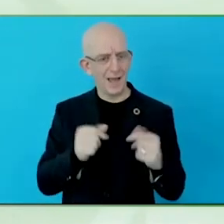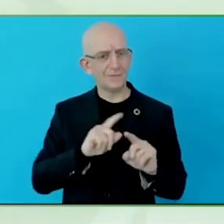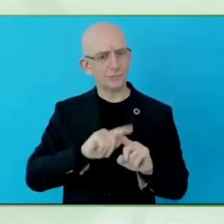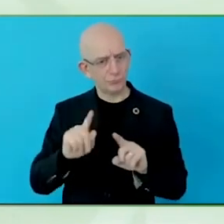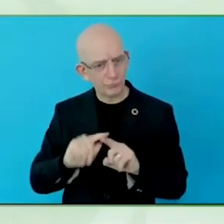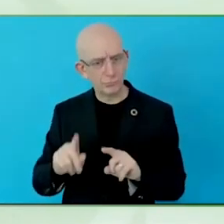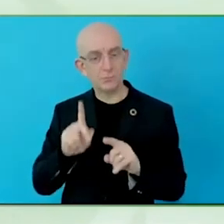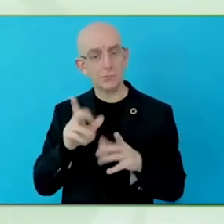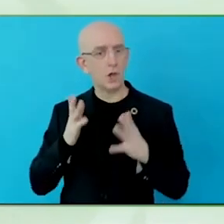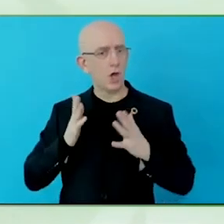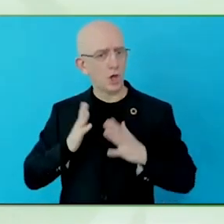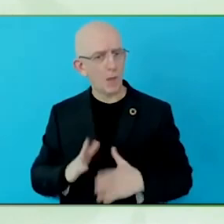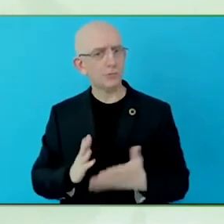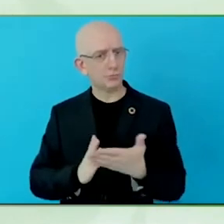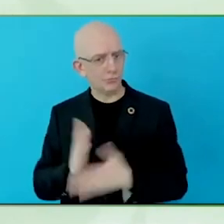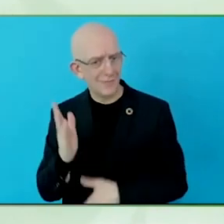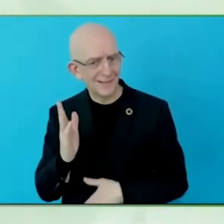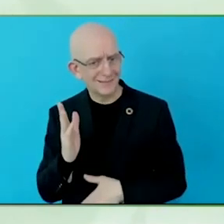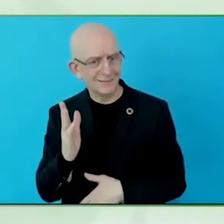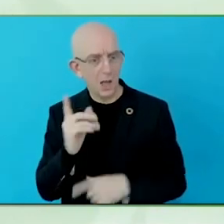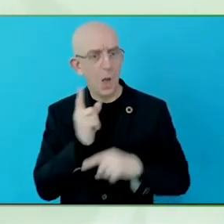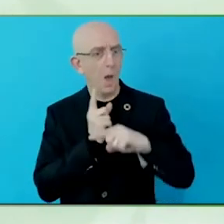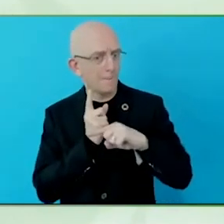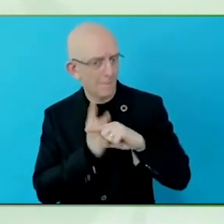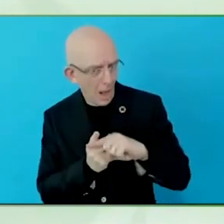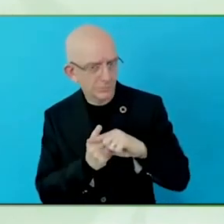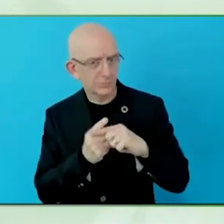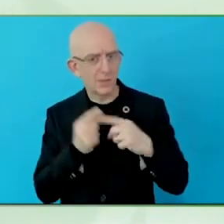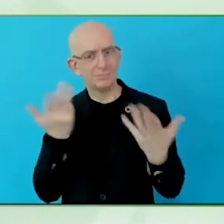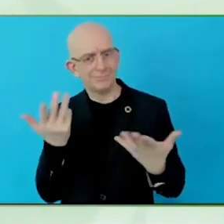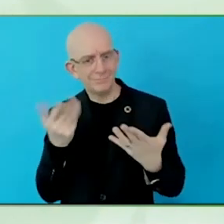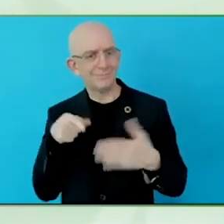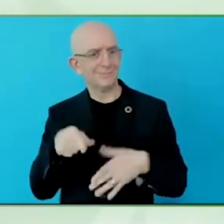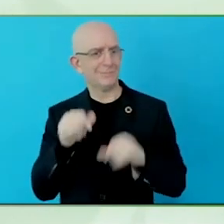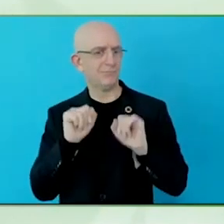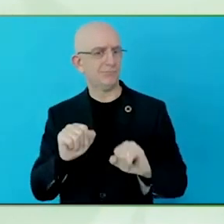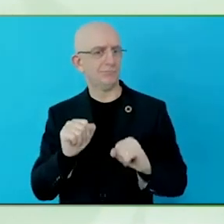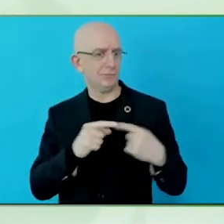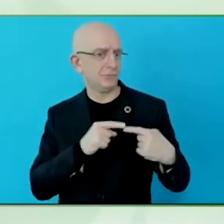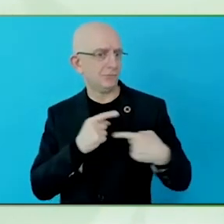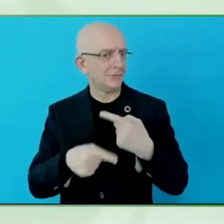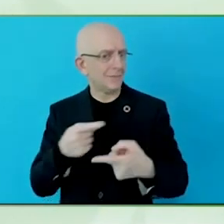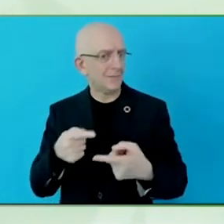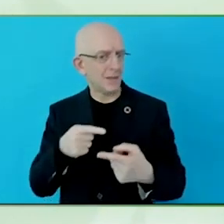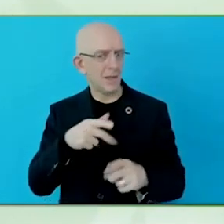The interesting thing is the general public is more aware of the